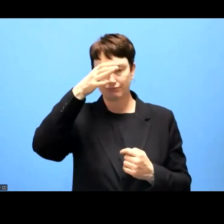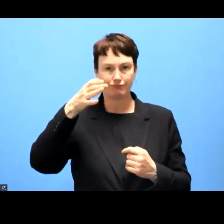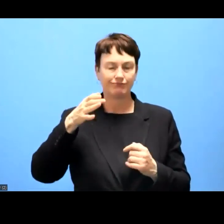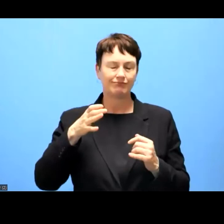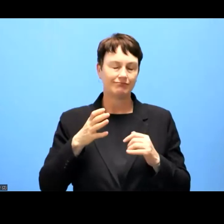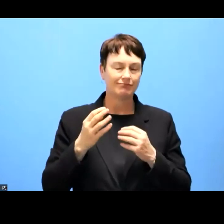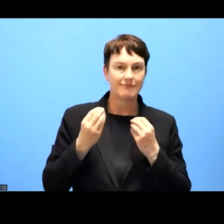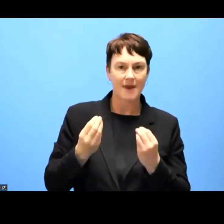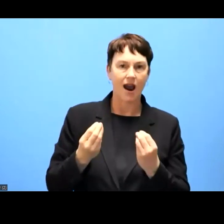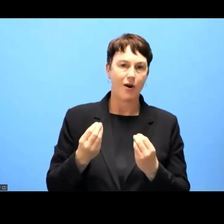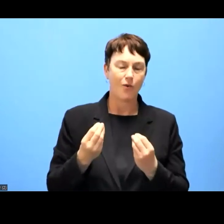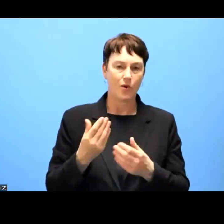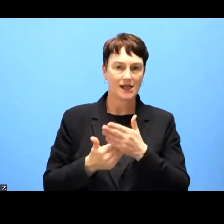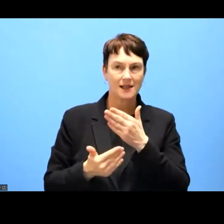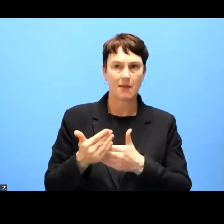users, of all citizens.